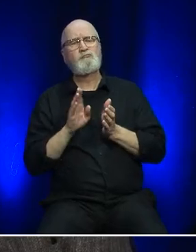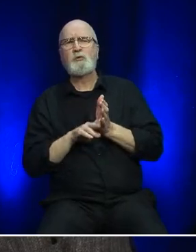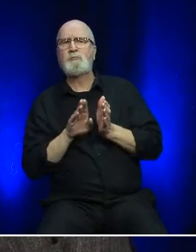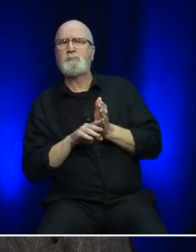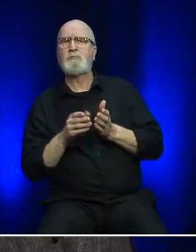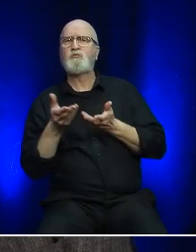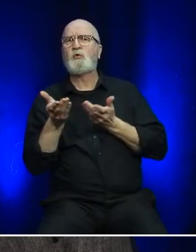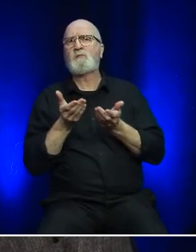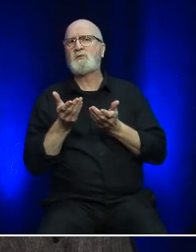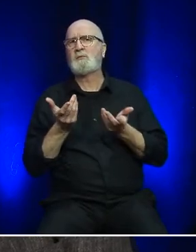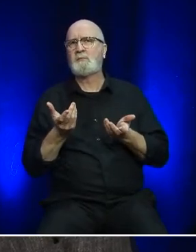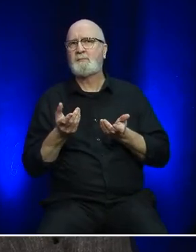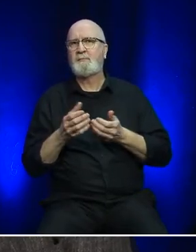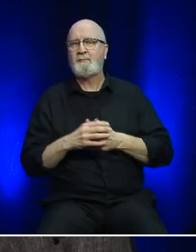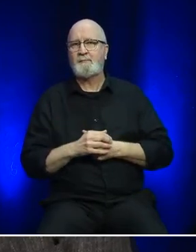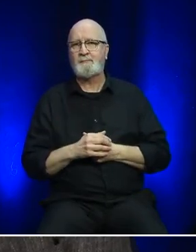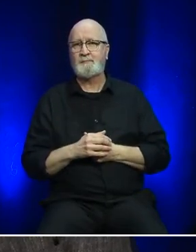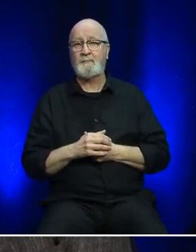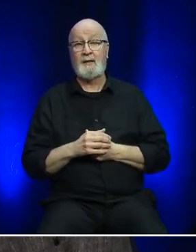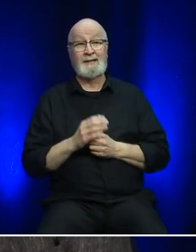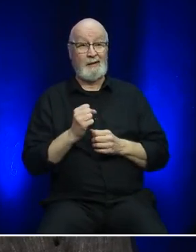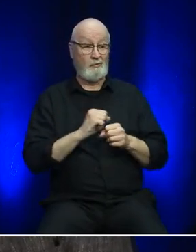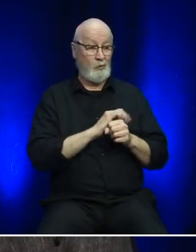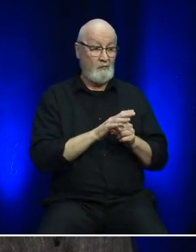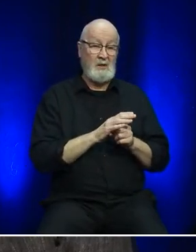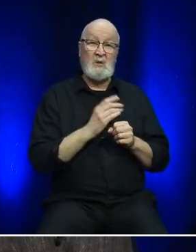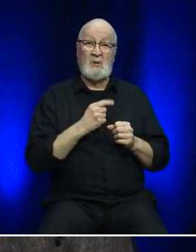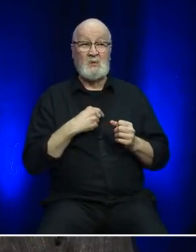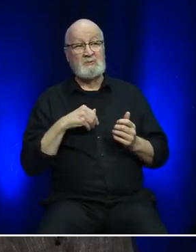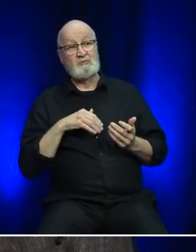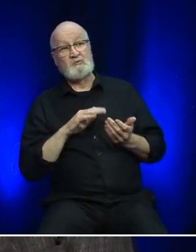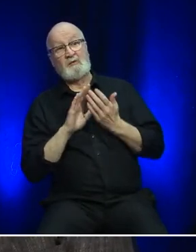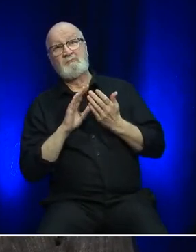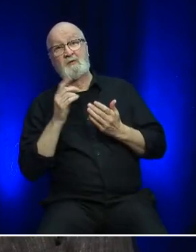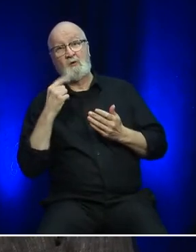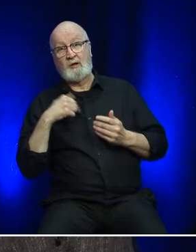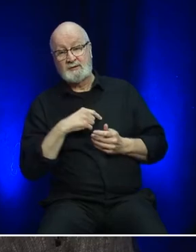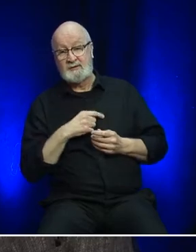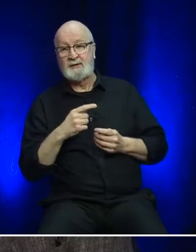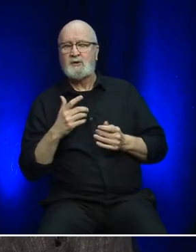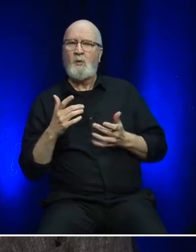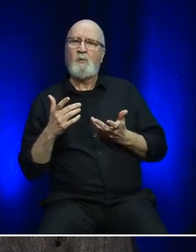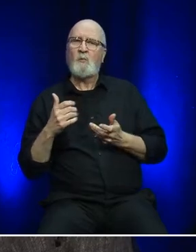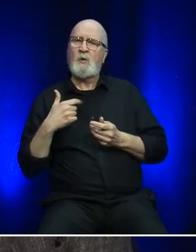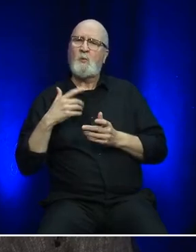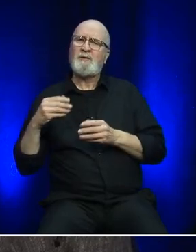Through the challenges of the pandemic, our team focused on providing customers with a quality experience.